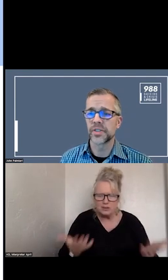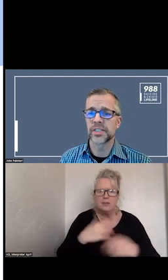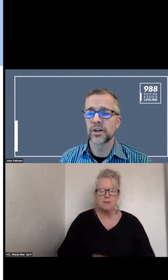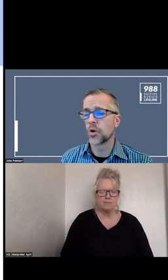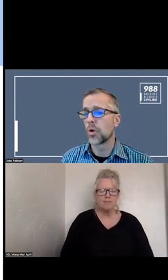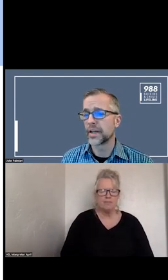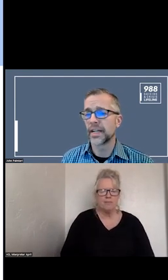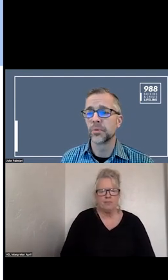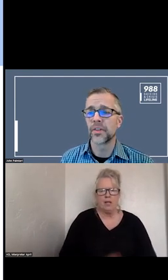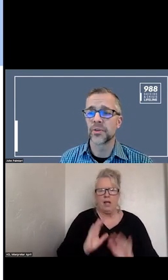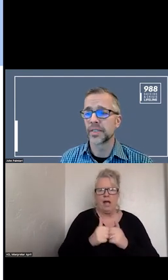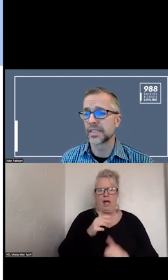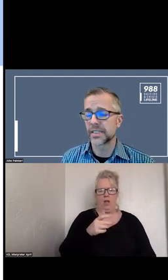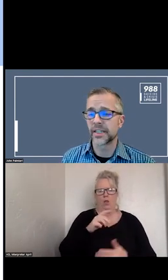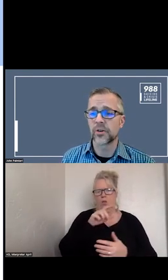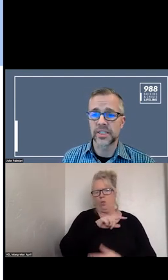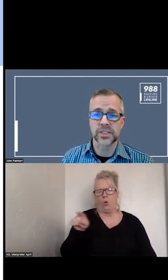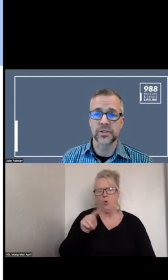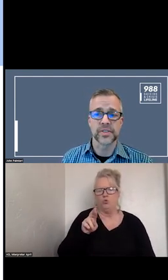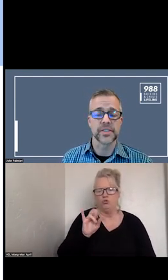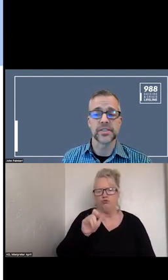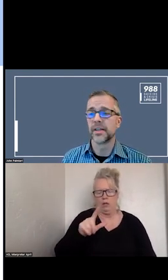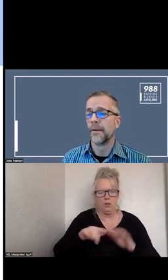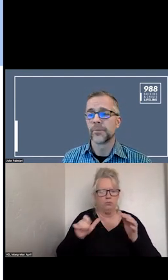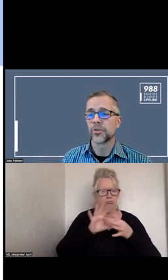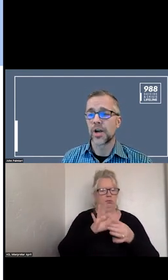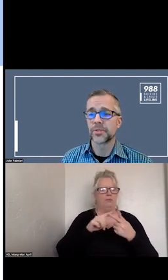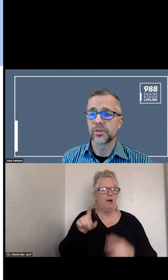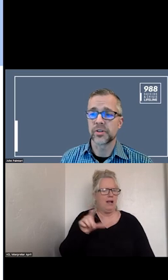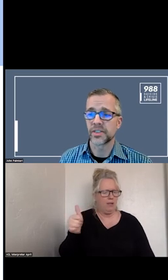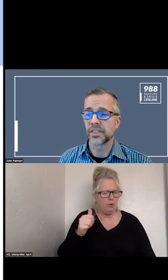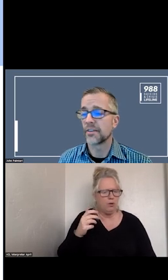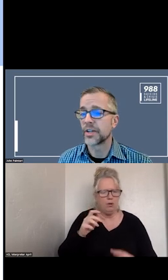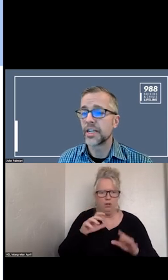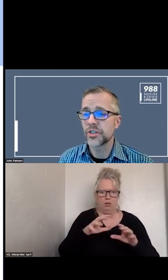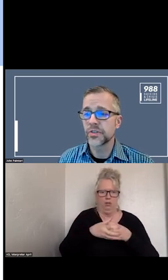SERVICES ARE COORDINATED WITH OTHER SERVICES. TRIBES ARE A SOVEREIGN NATIONS.